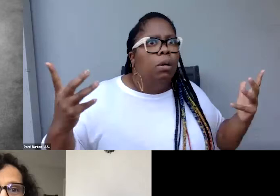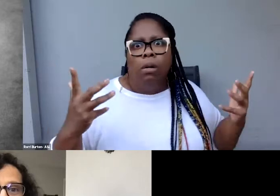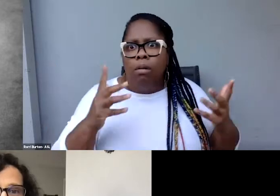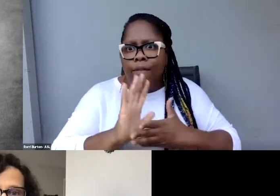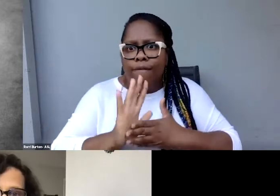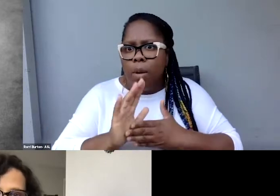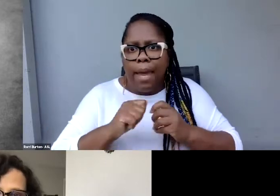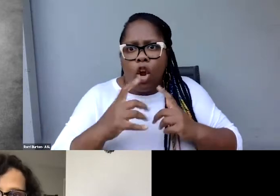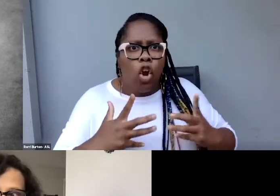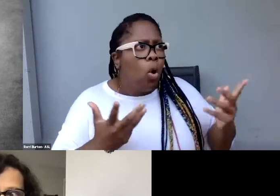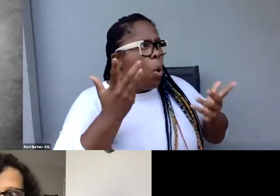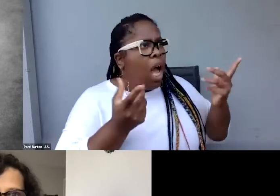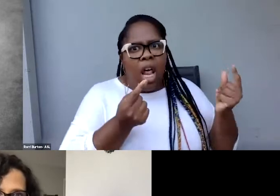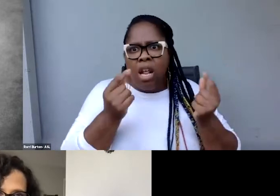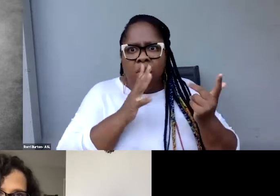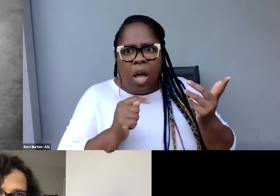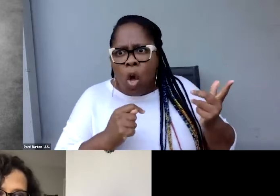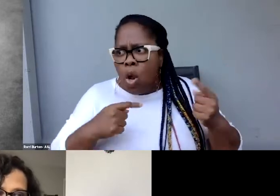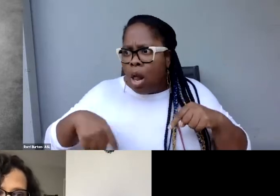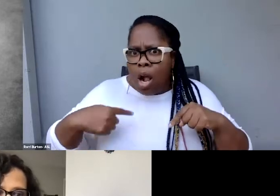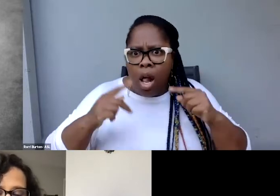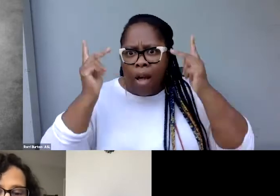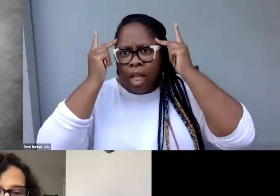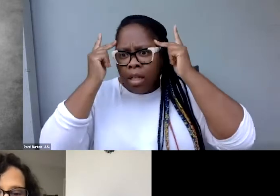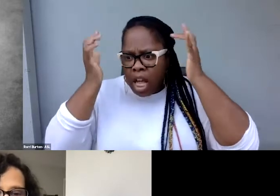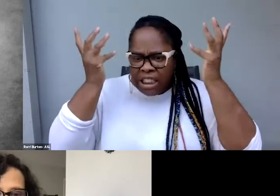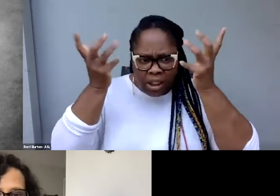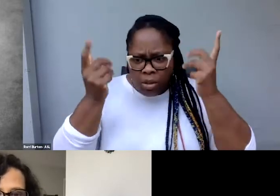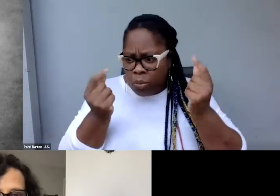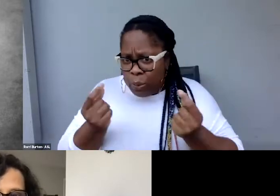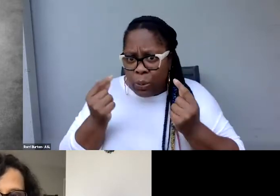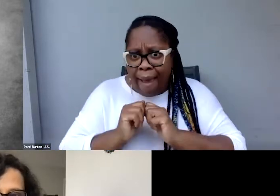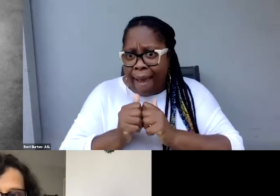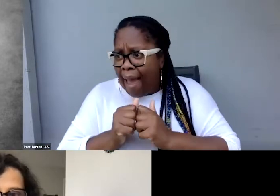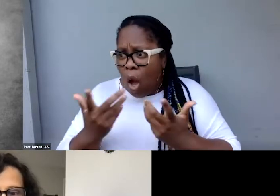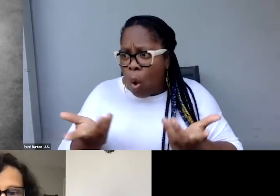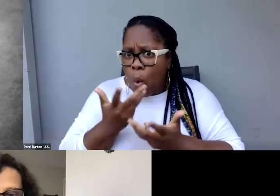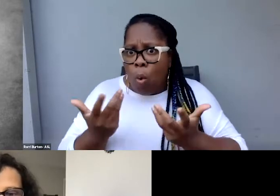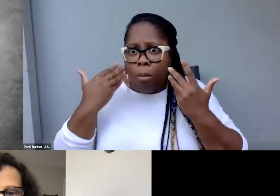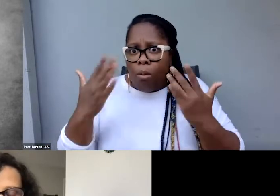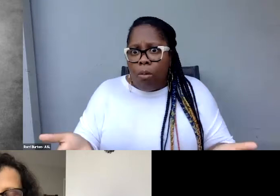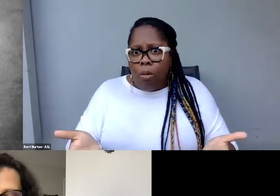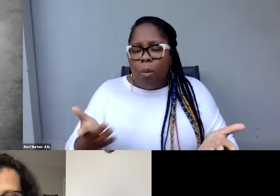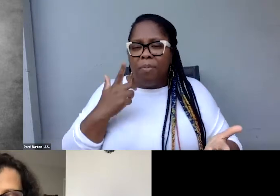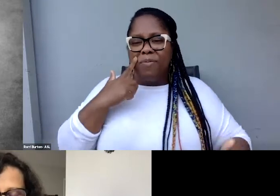Now they're panicked, now they're nervous and they don't know where to go to get the resources because we are so